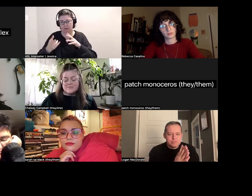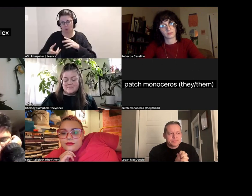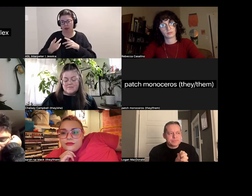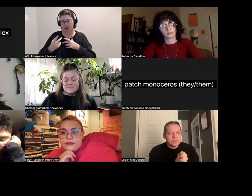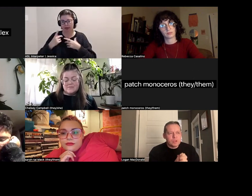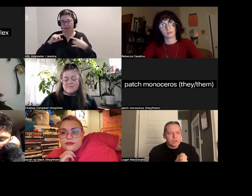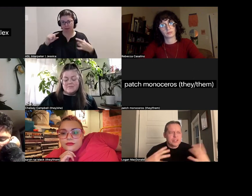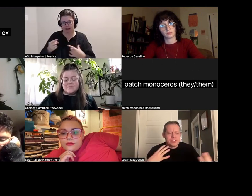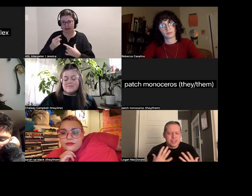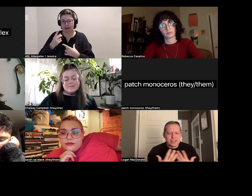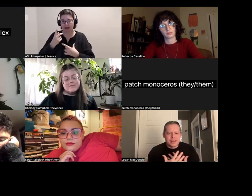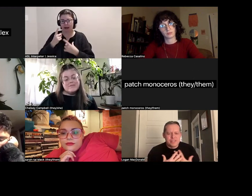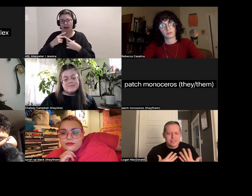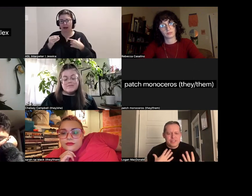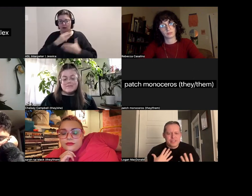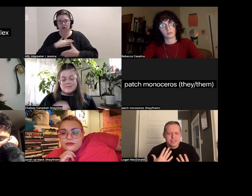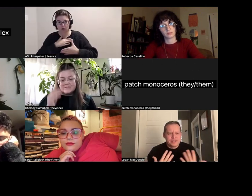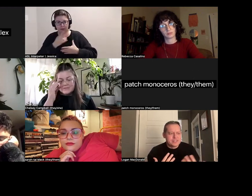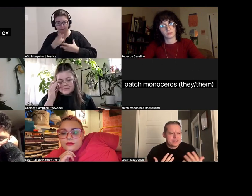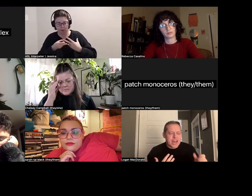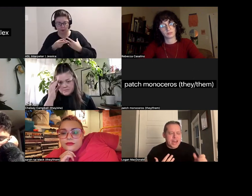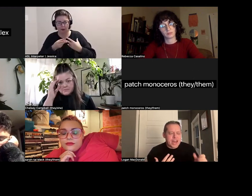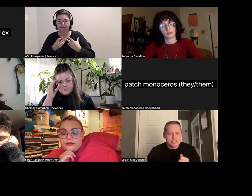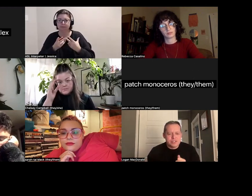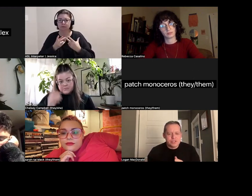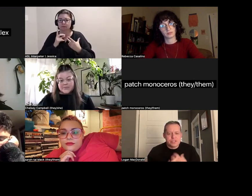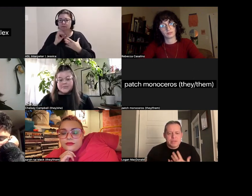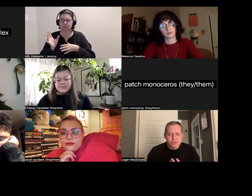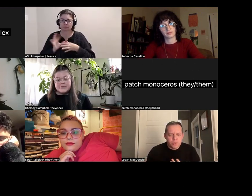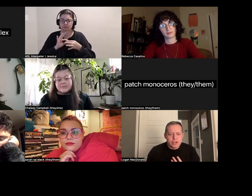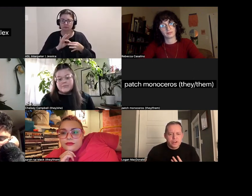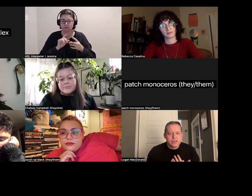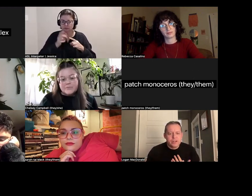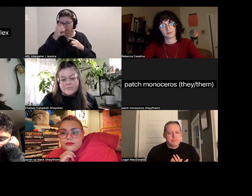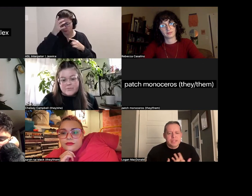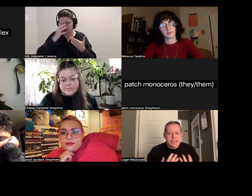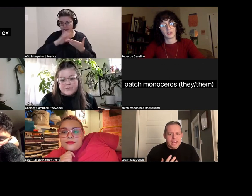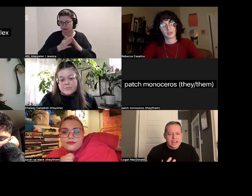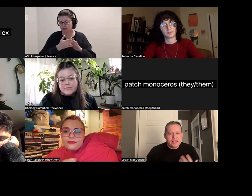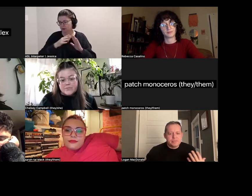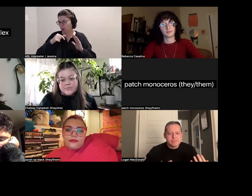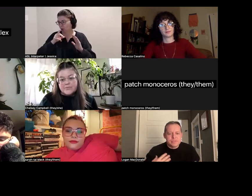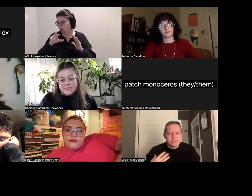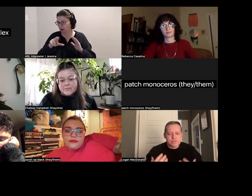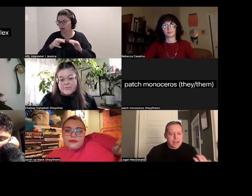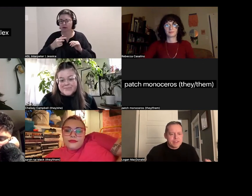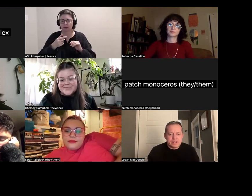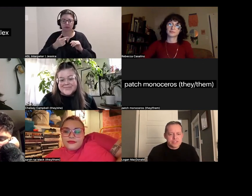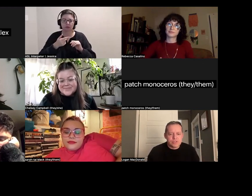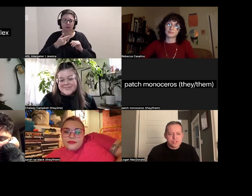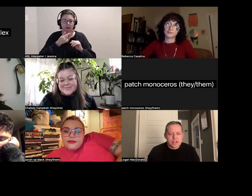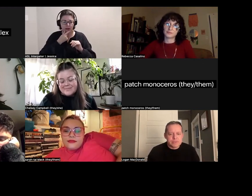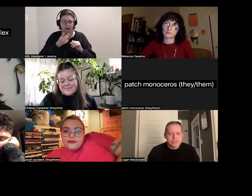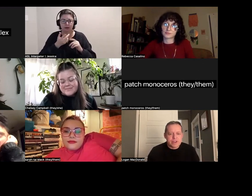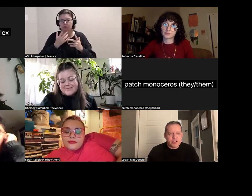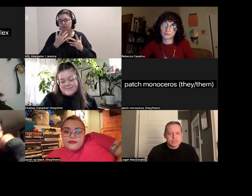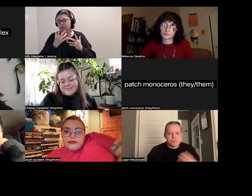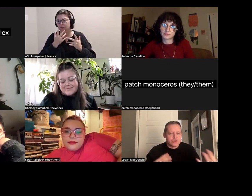Which I also think kind of taps into notions of being queer and being gay and surviving certain types of environments